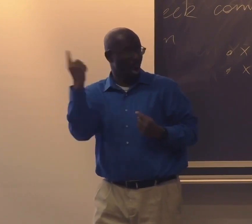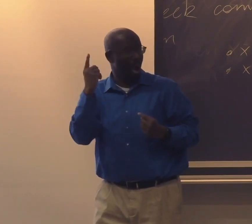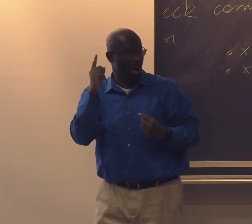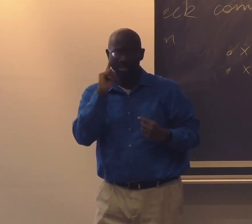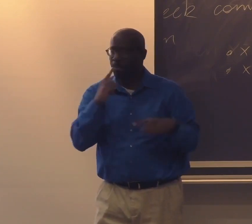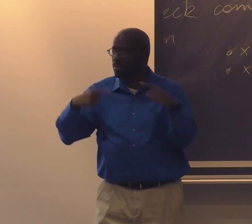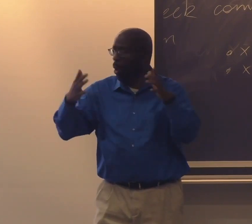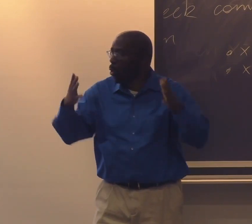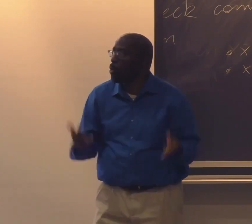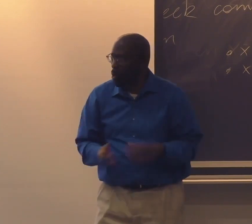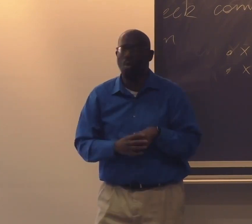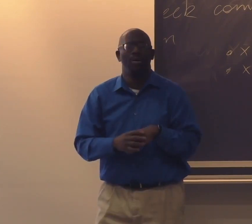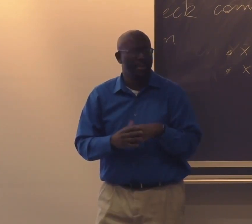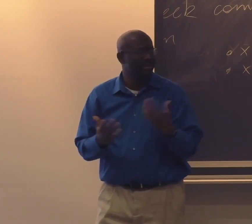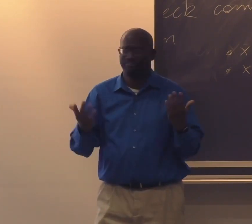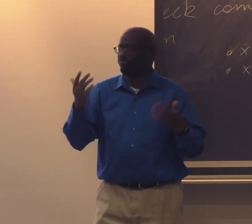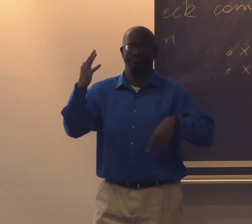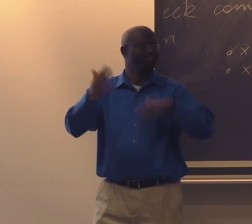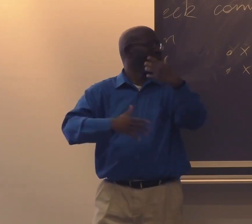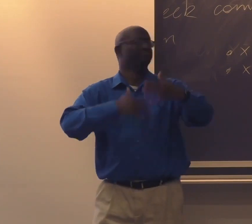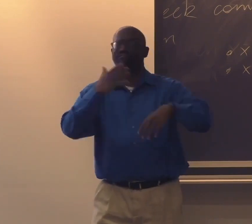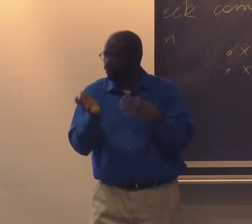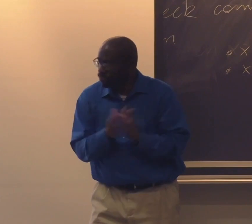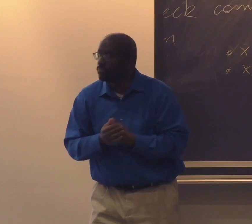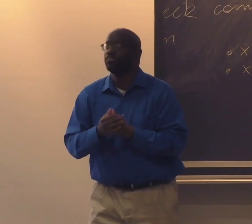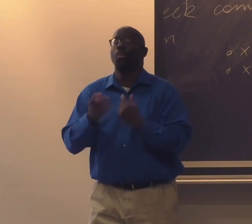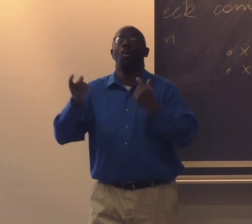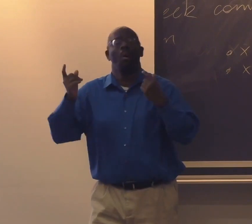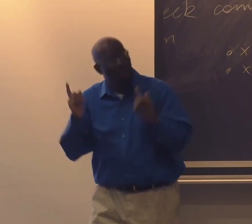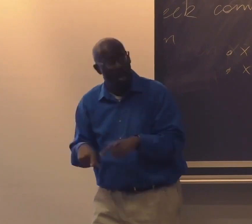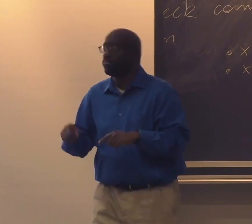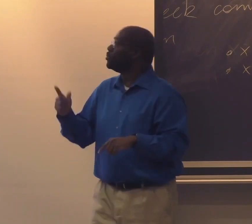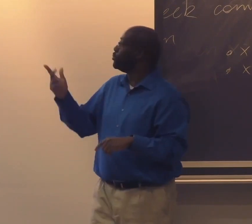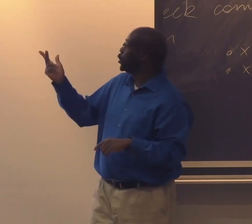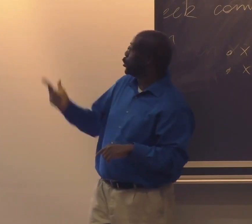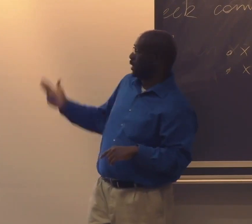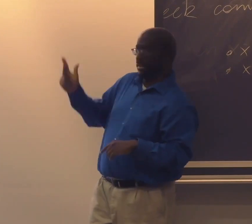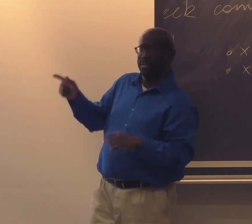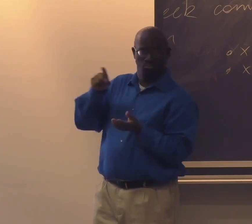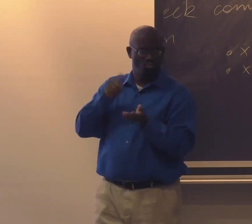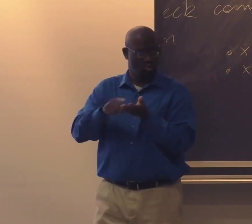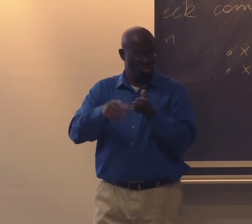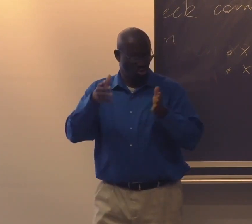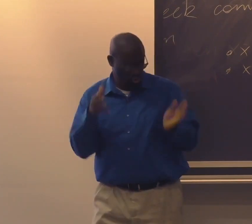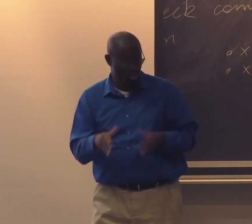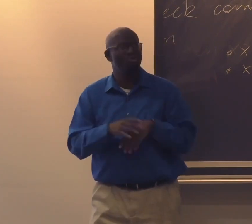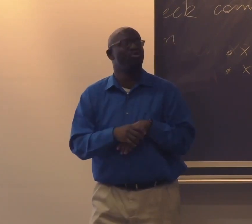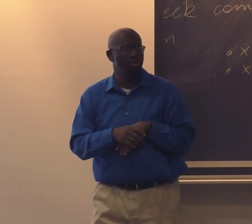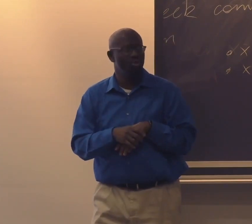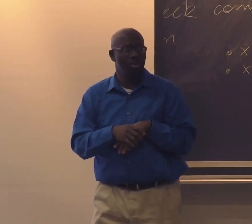People just feel that Black deaf signers, there's just something off about them. So what happened was the three people